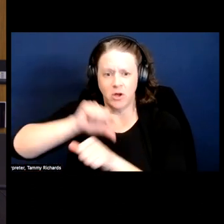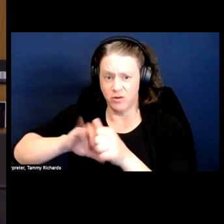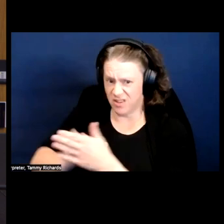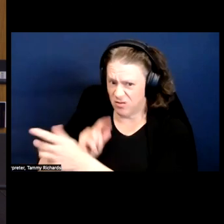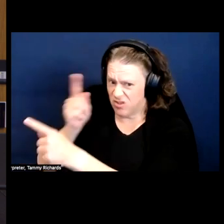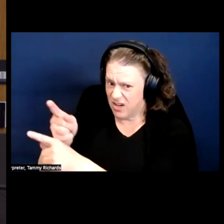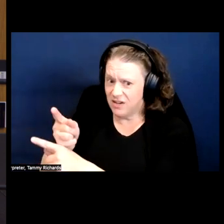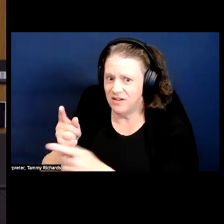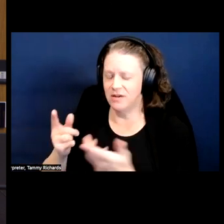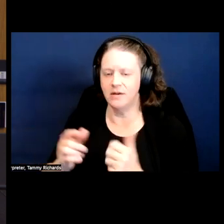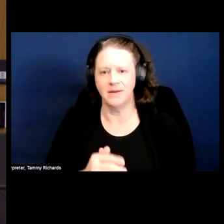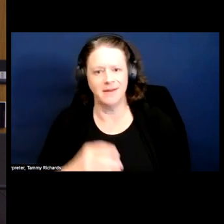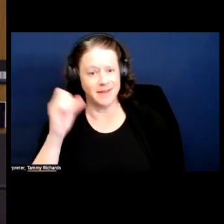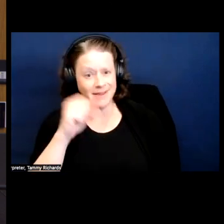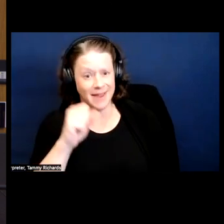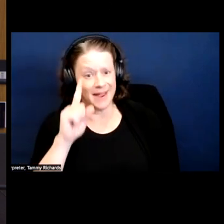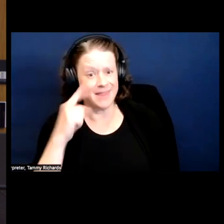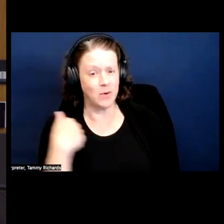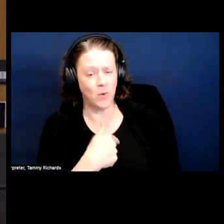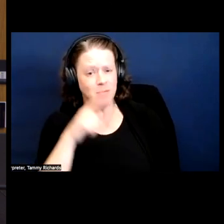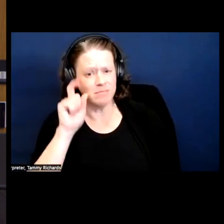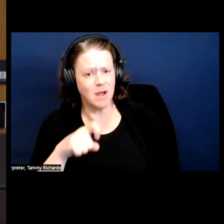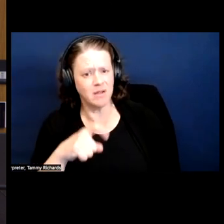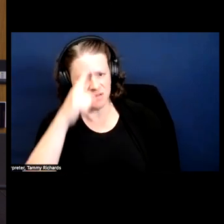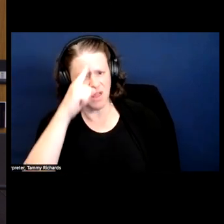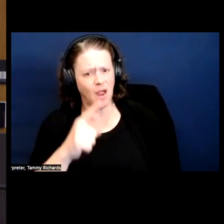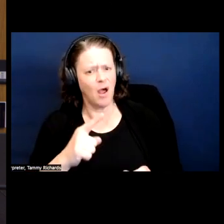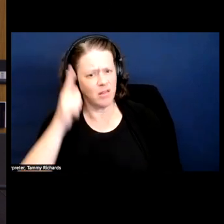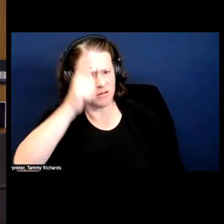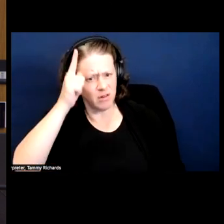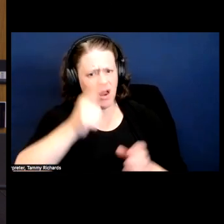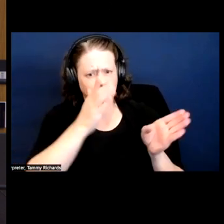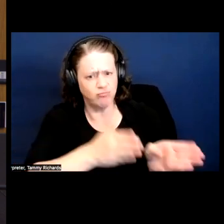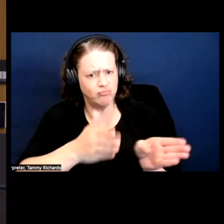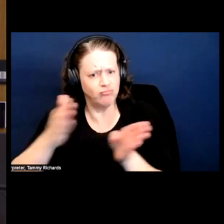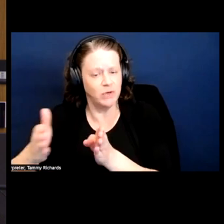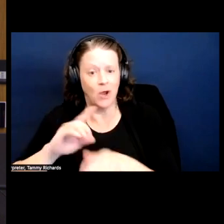DR. Yeah. I mean, I think we have to be pragmatic in a moment where a lot of things are going wrong!